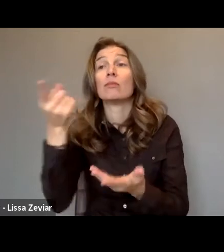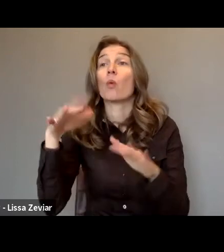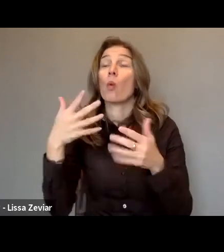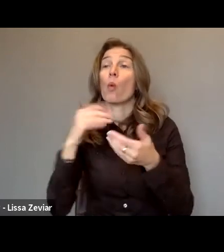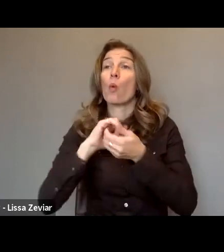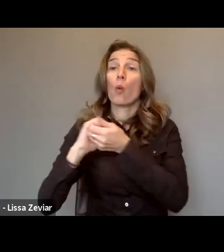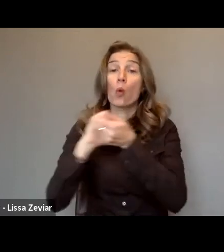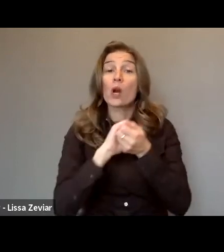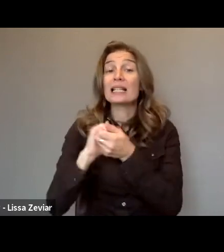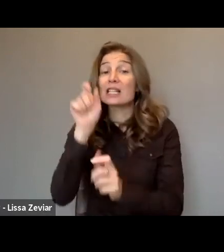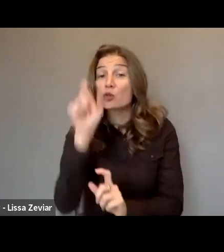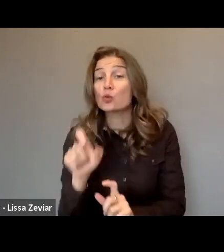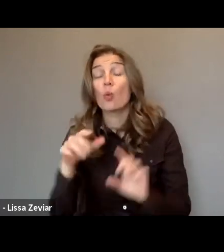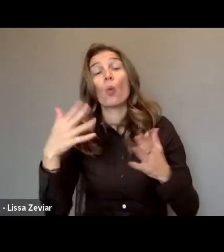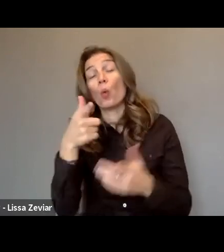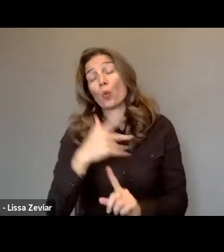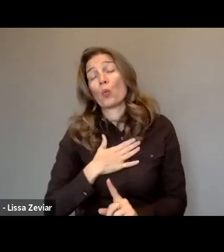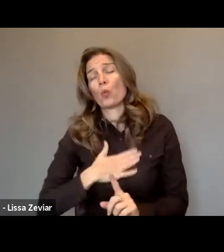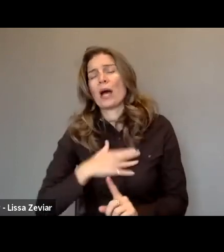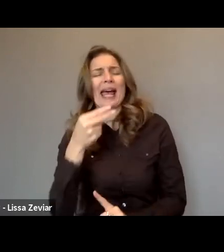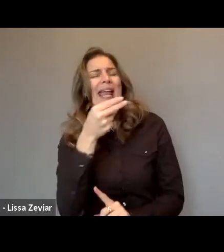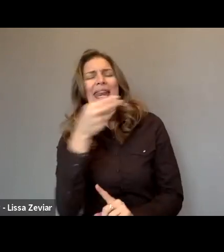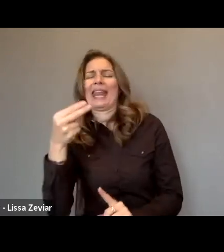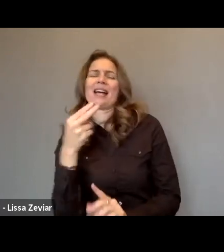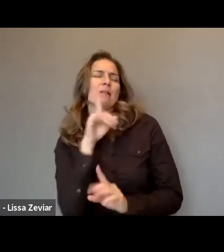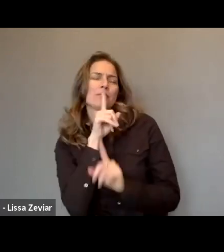if you'd like your name not to be known or mentioned.